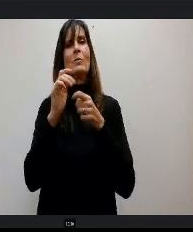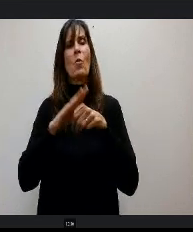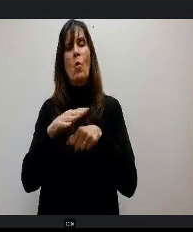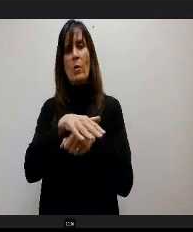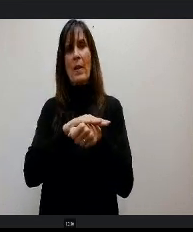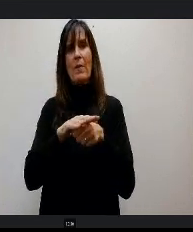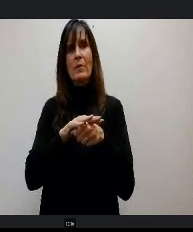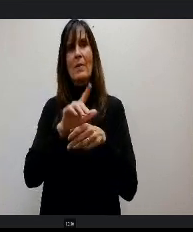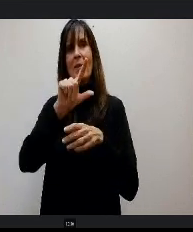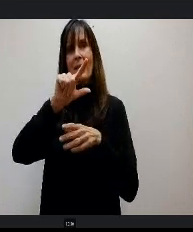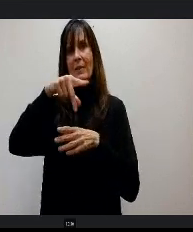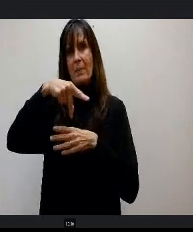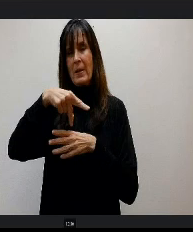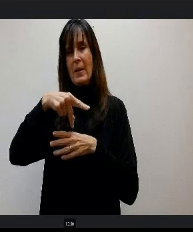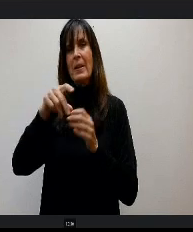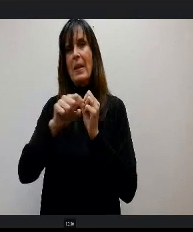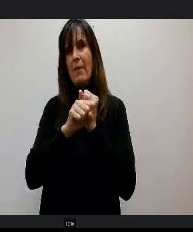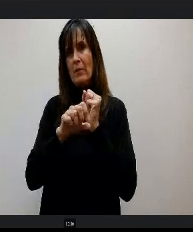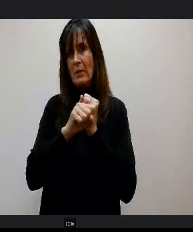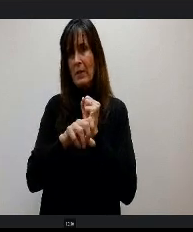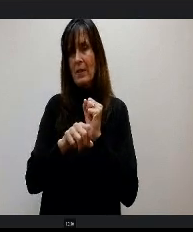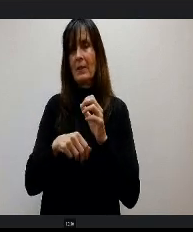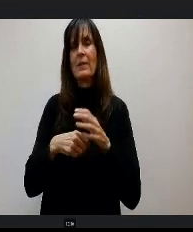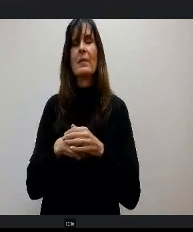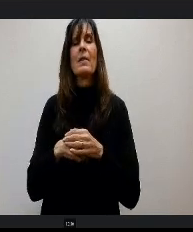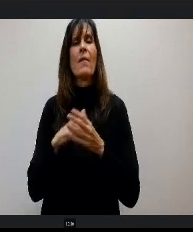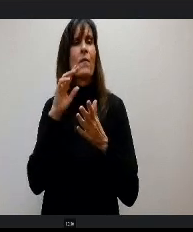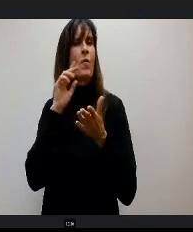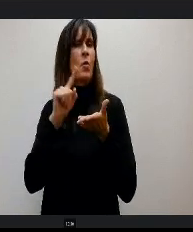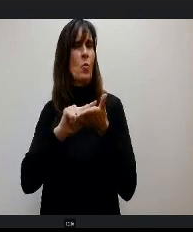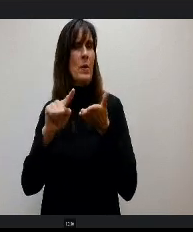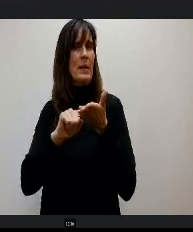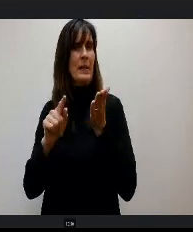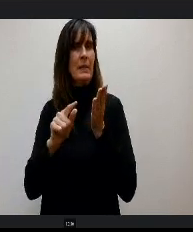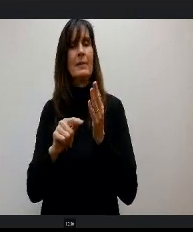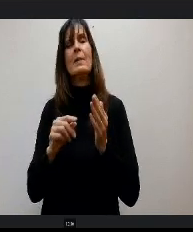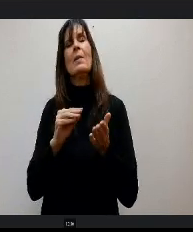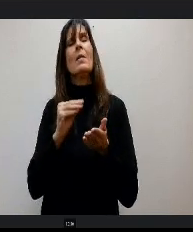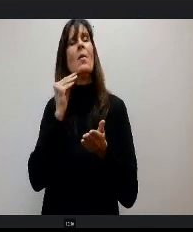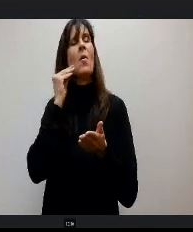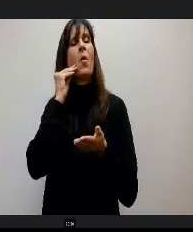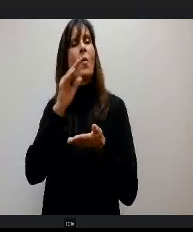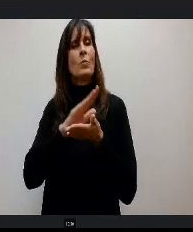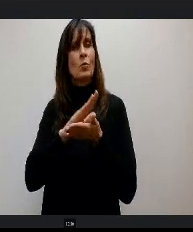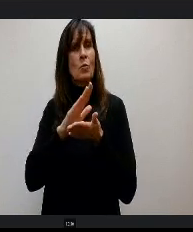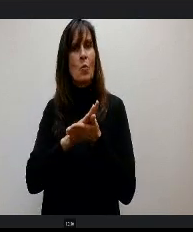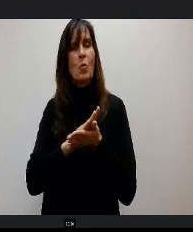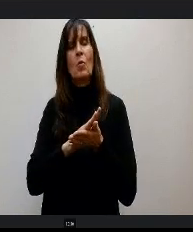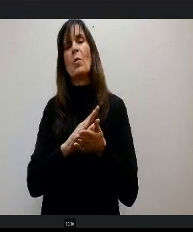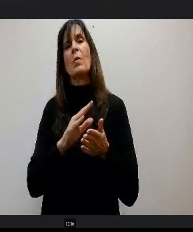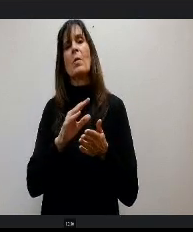Elementary advertises that in their weekly newsletter, the Homeschool Academy and the Village Middle School, since we're all in that same campus